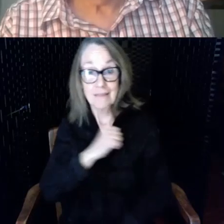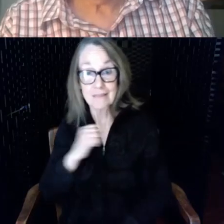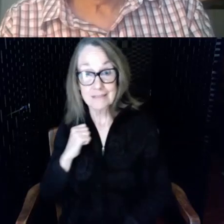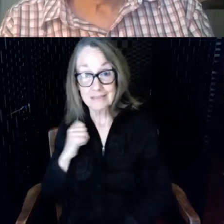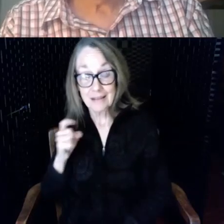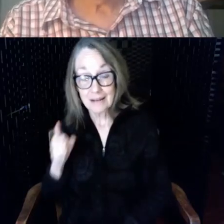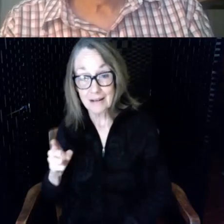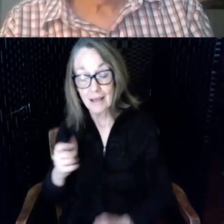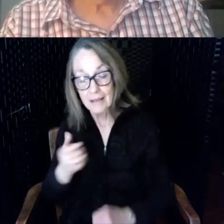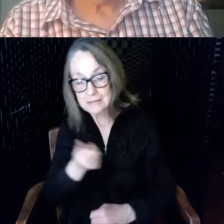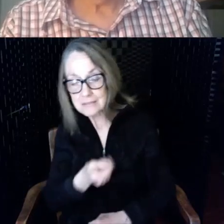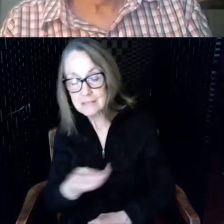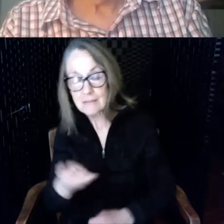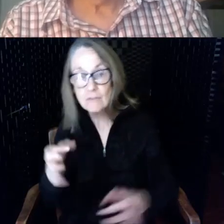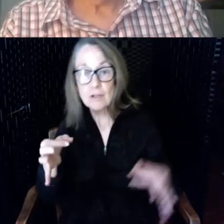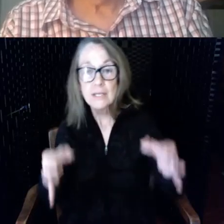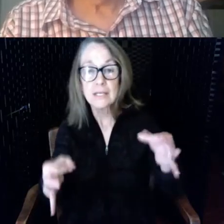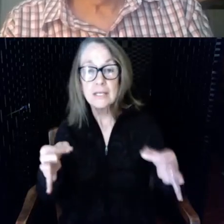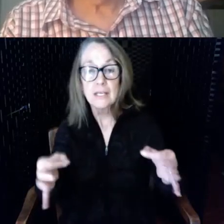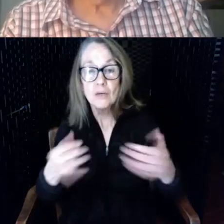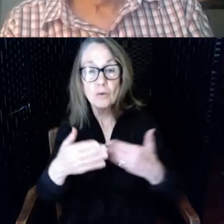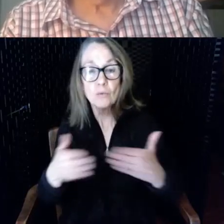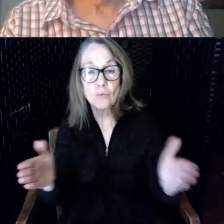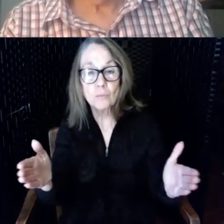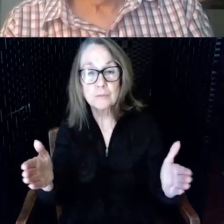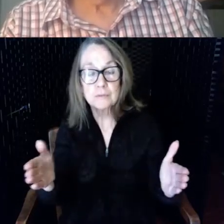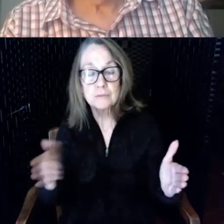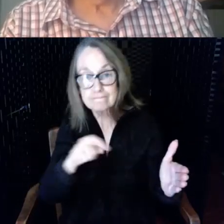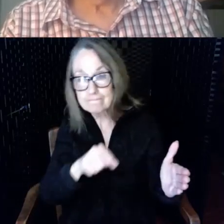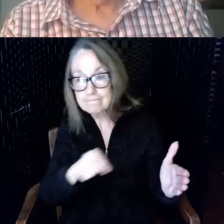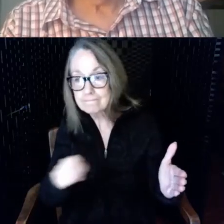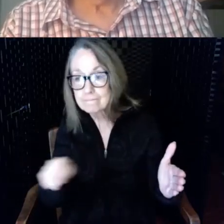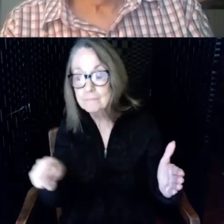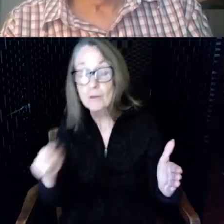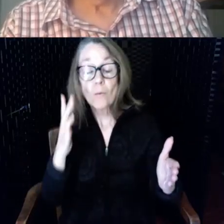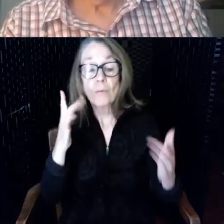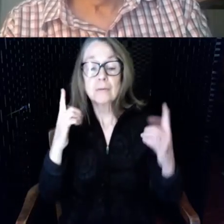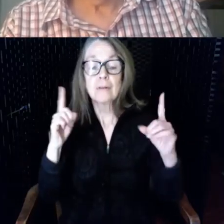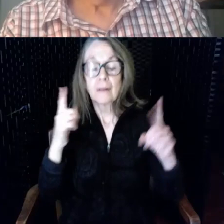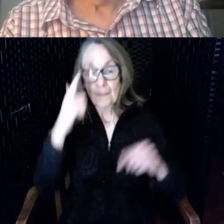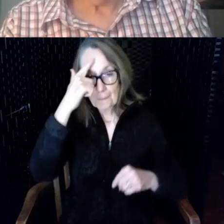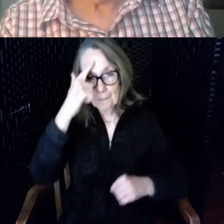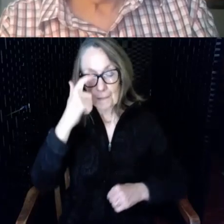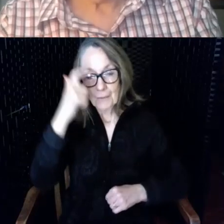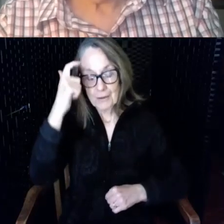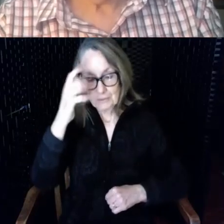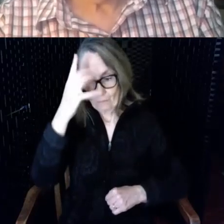rooms this success is largely due to Frank Montanaro Executive Director of